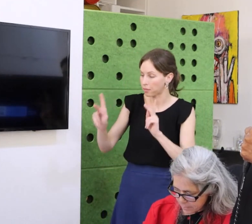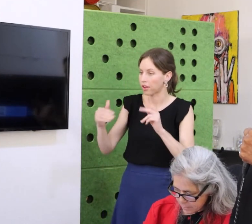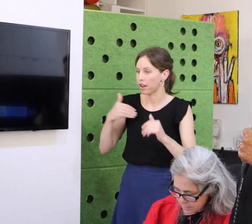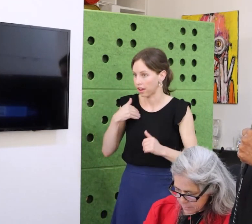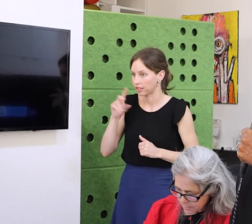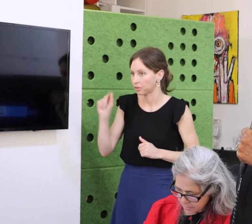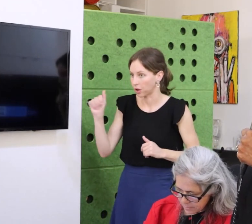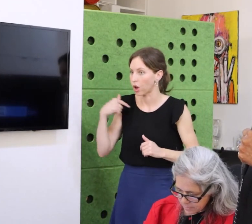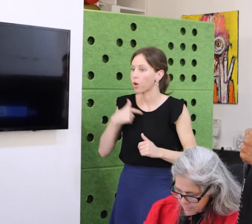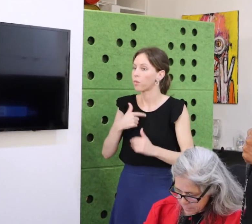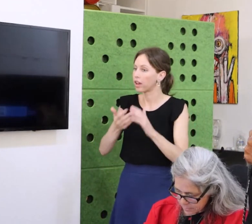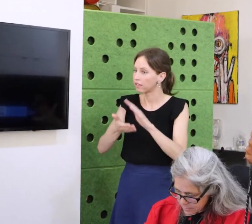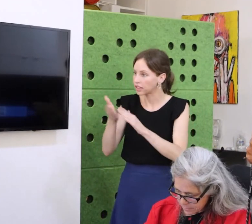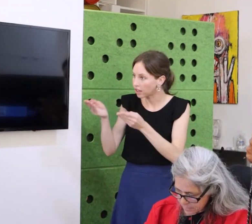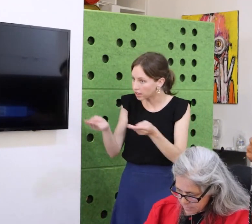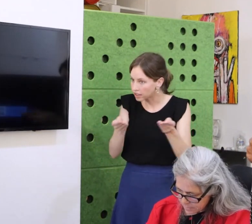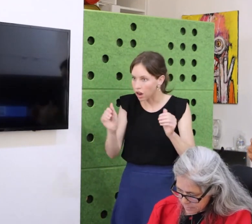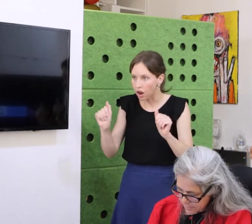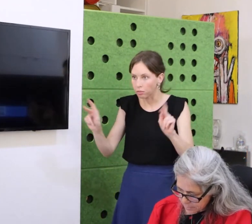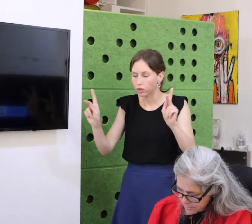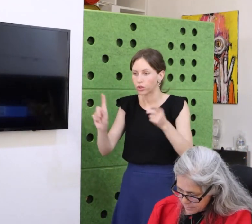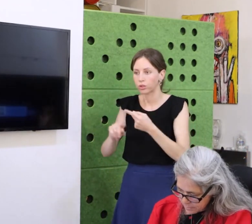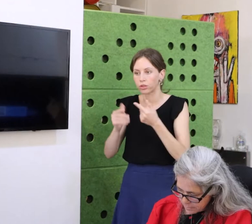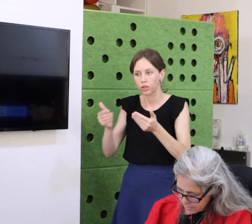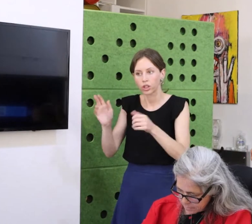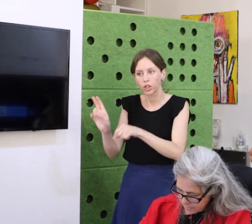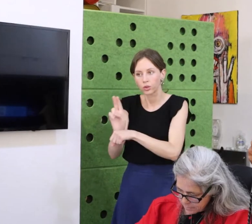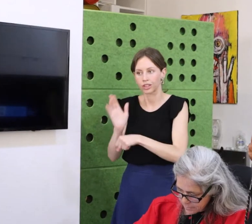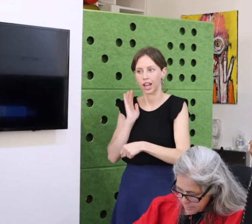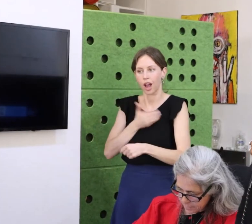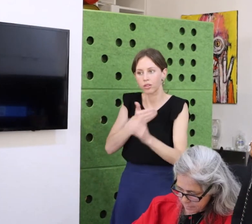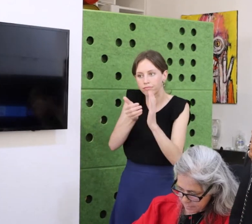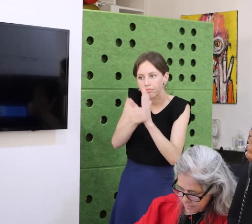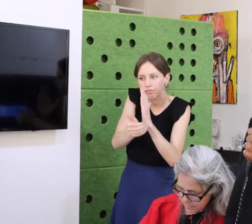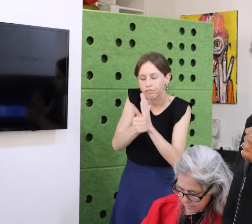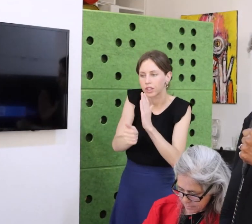Our motto is actually an experiment, the experiment